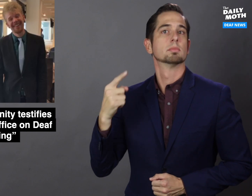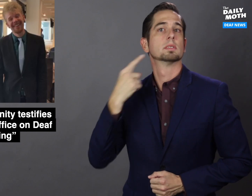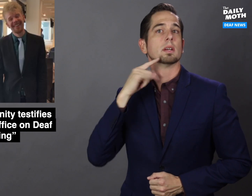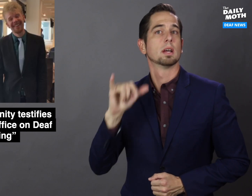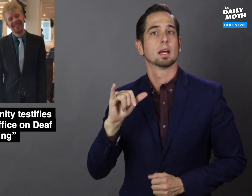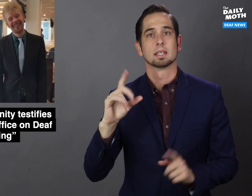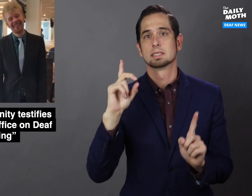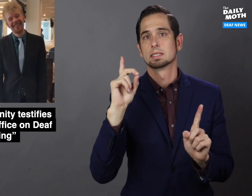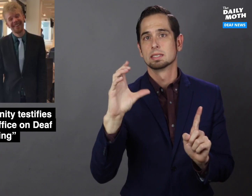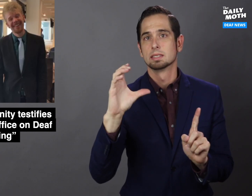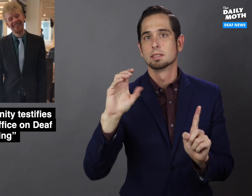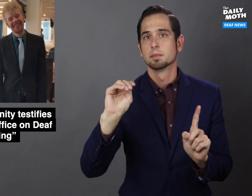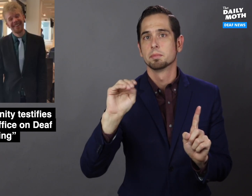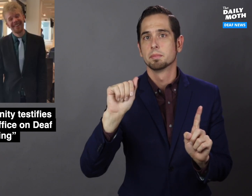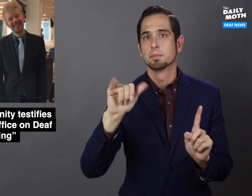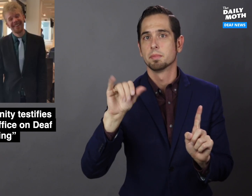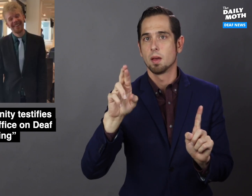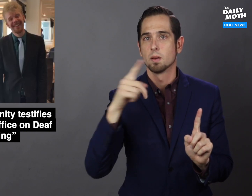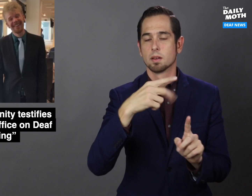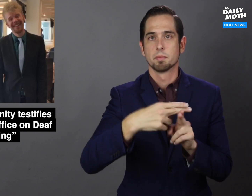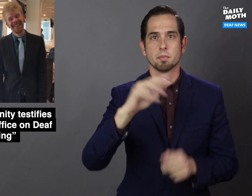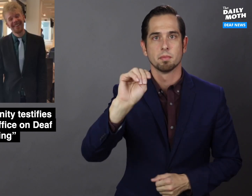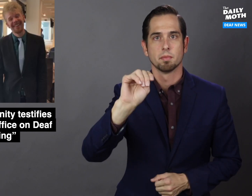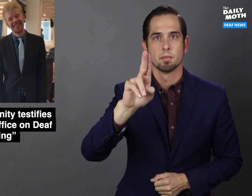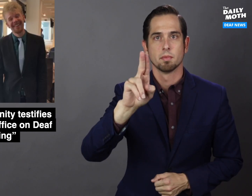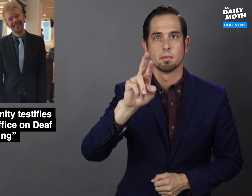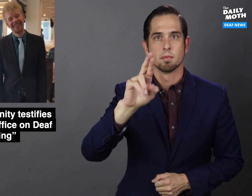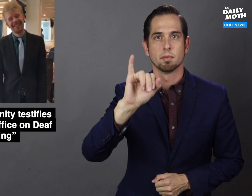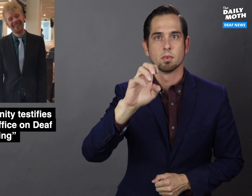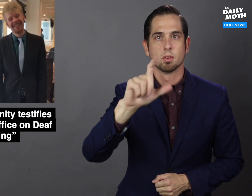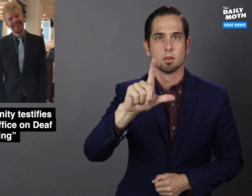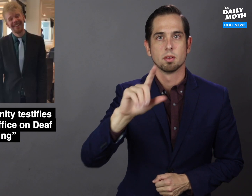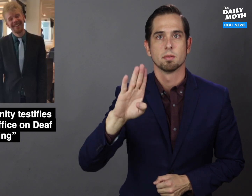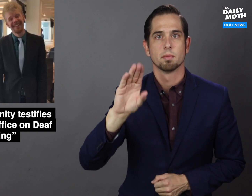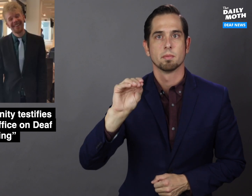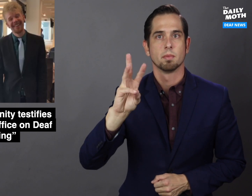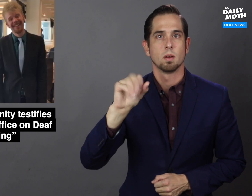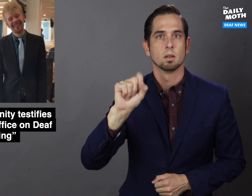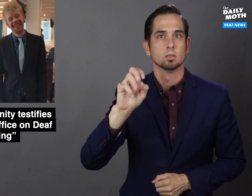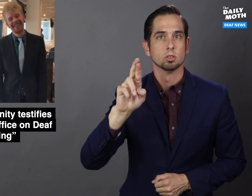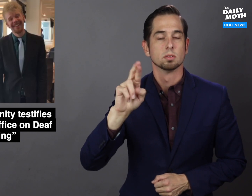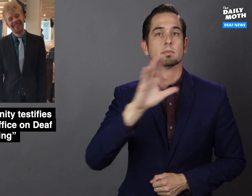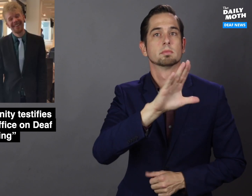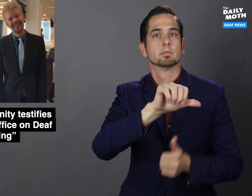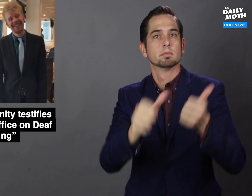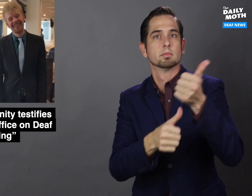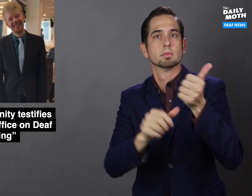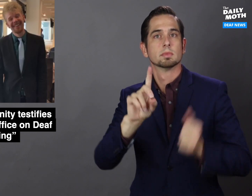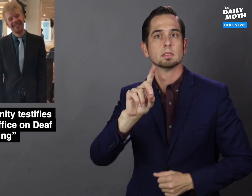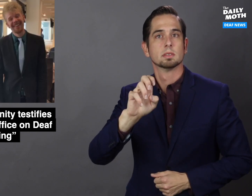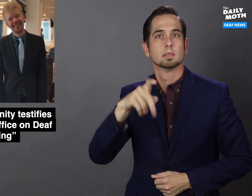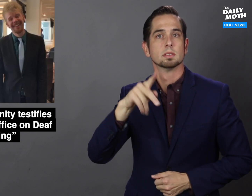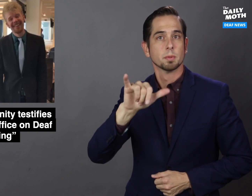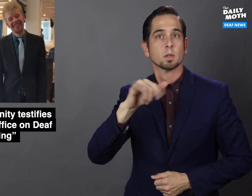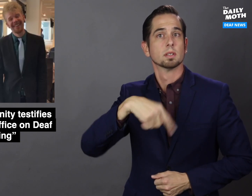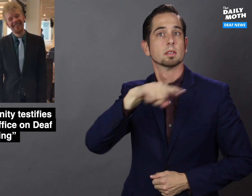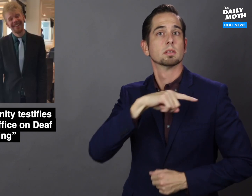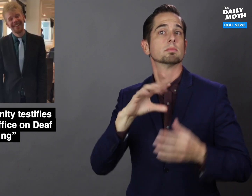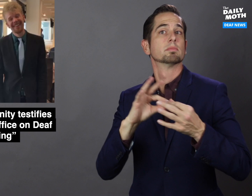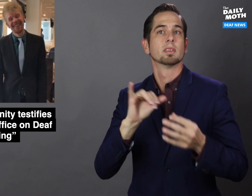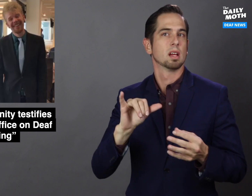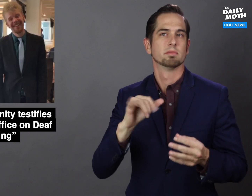said the deputy of DC Mayor Muriel Bowser said